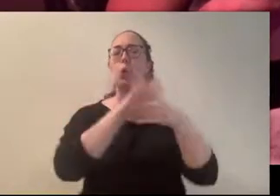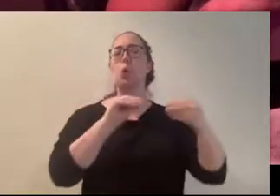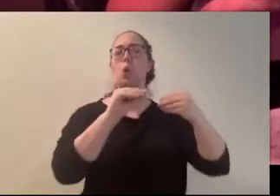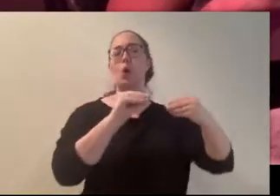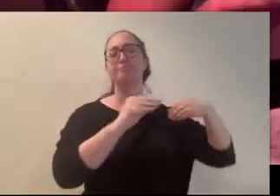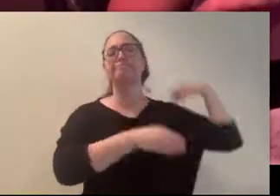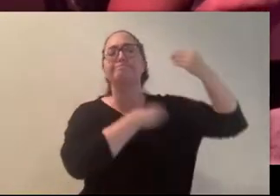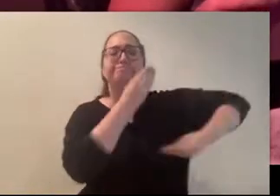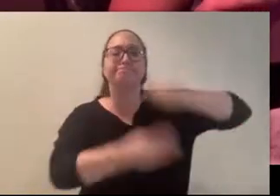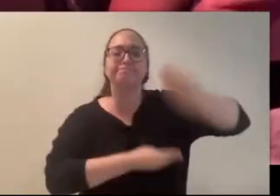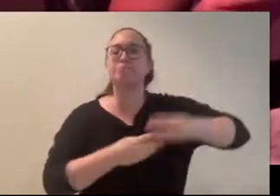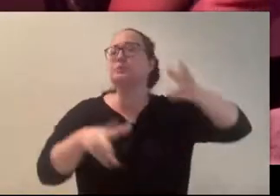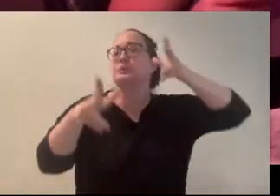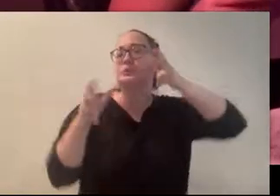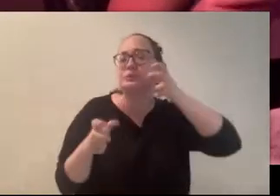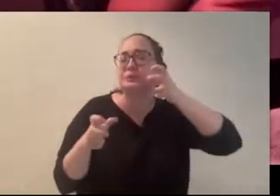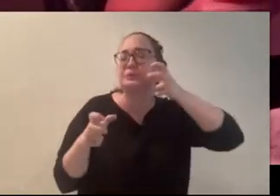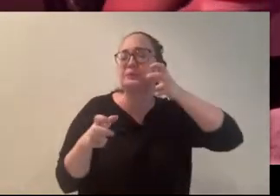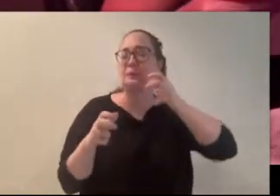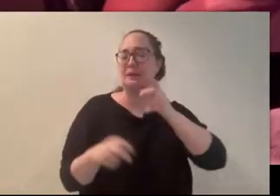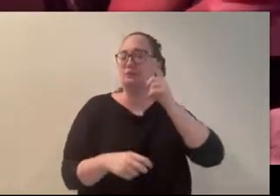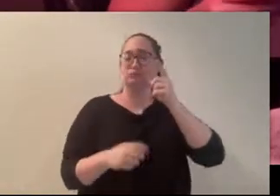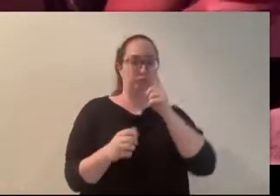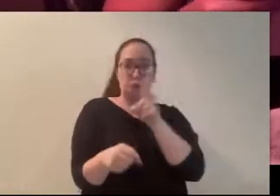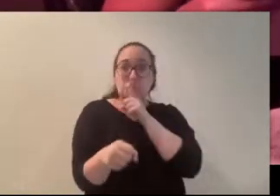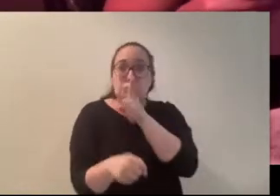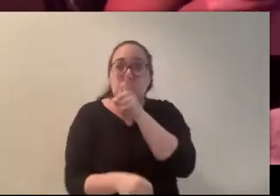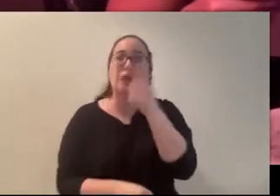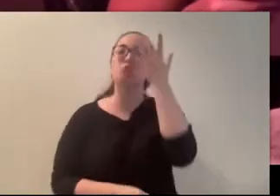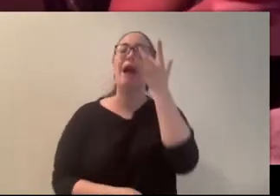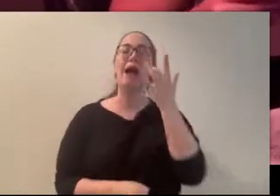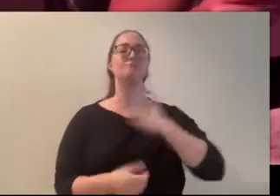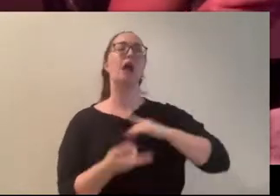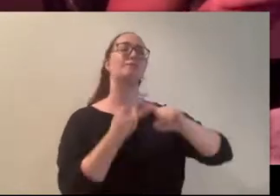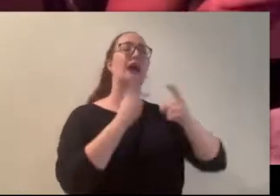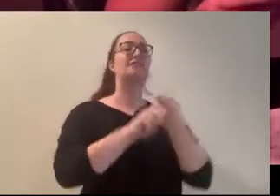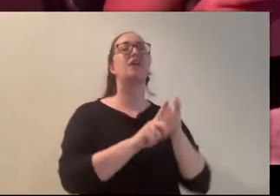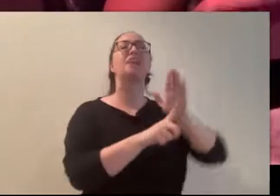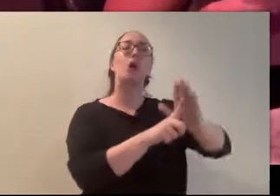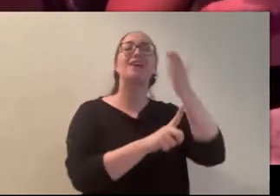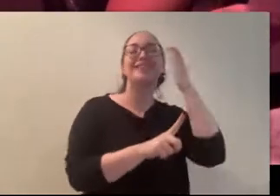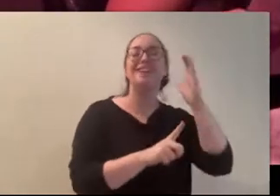because their sister’s best friend’s cousin’s neighbor’s grandson knew a fella who actually